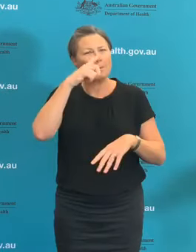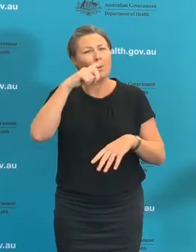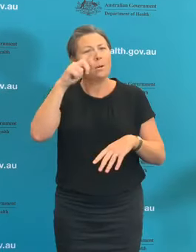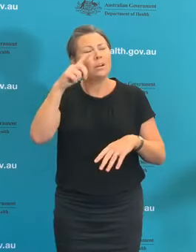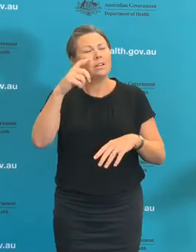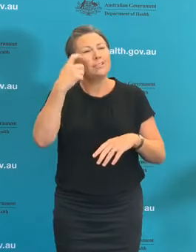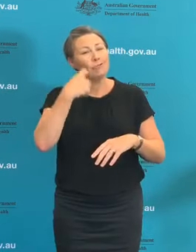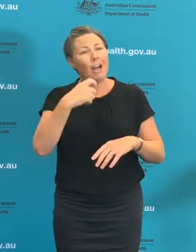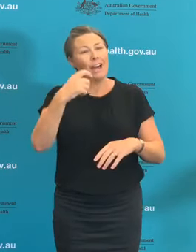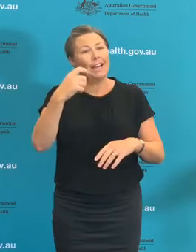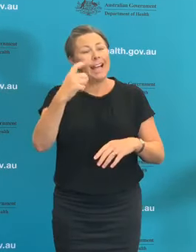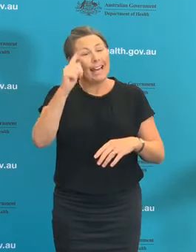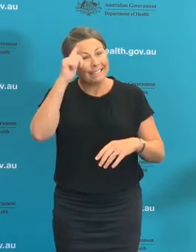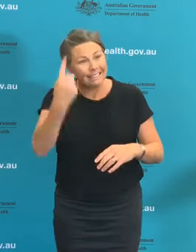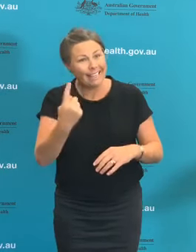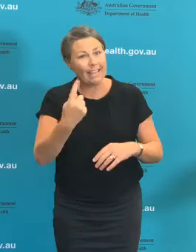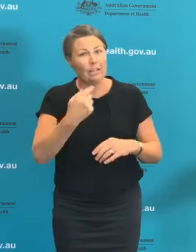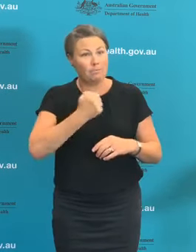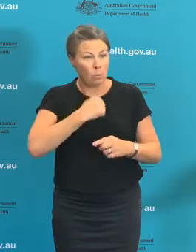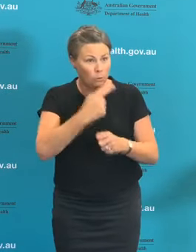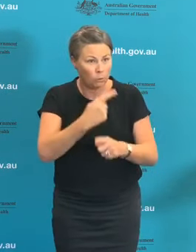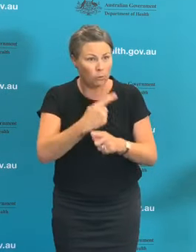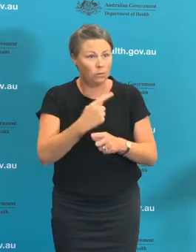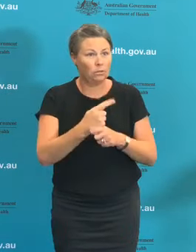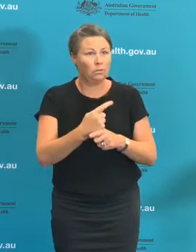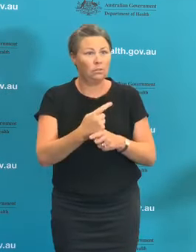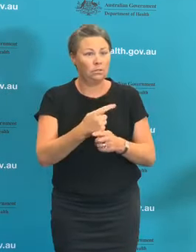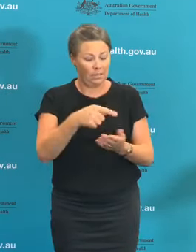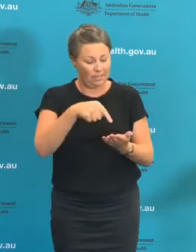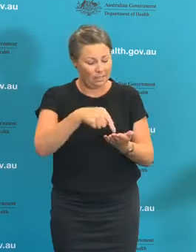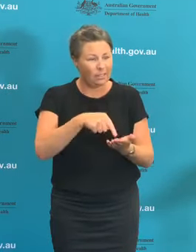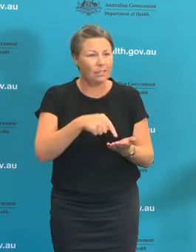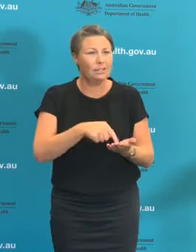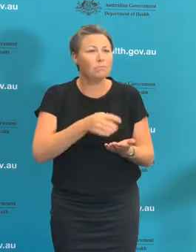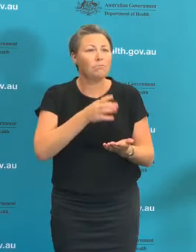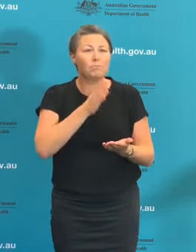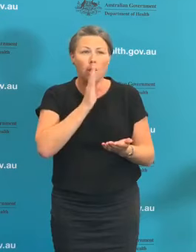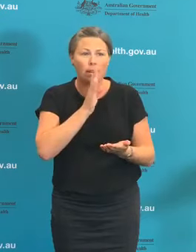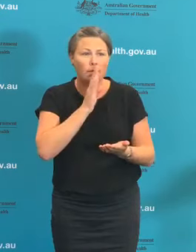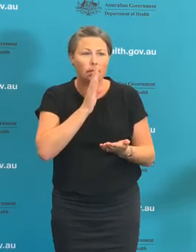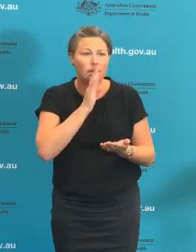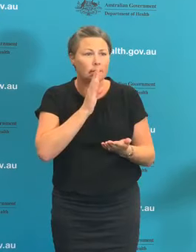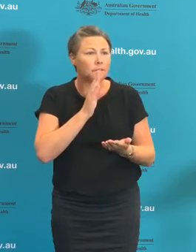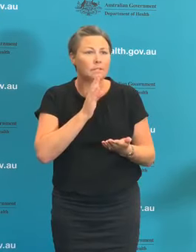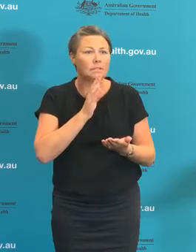every time someone comes to us and asks us to put an ad in onto that app, the